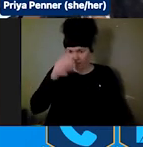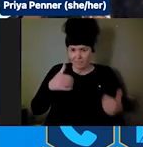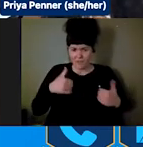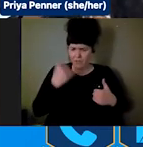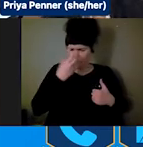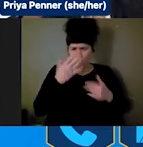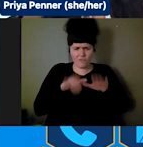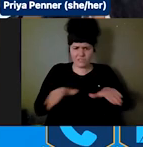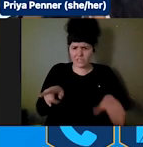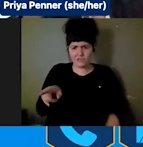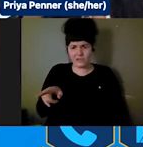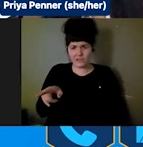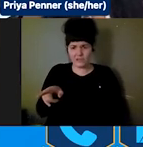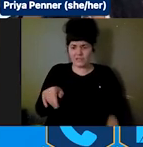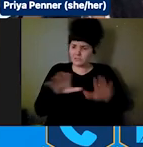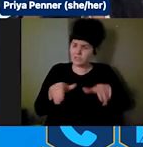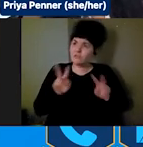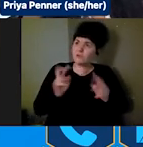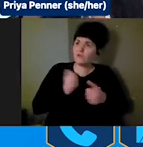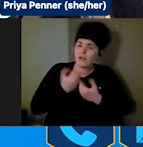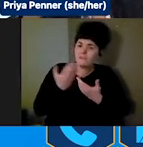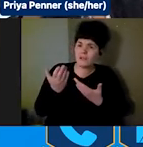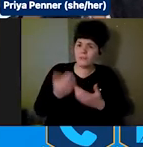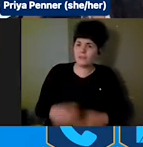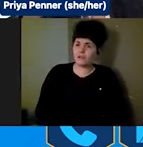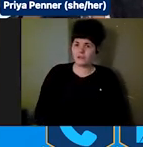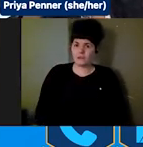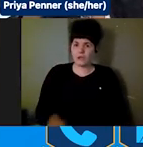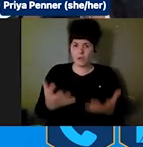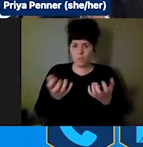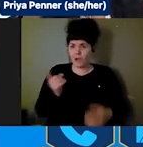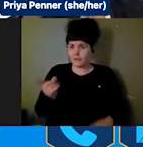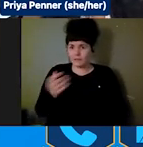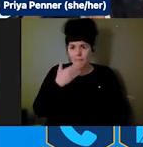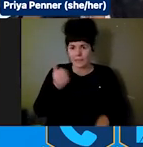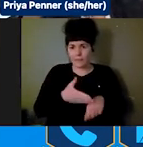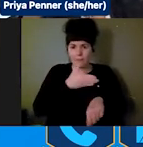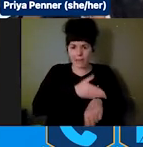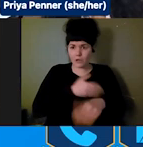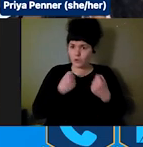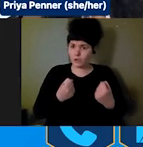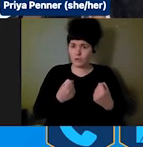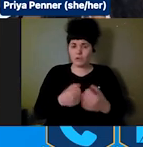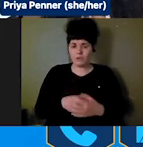him and wanted him to get better. We share a picture of